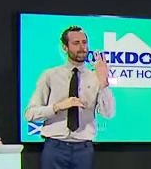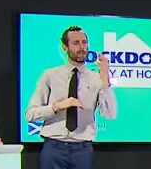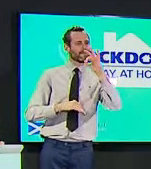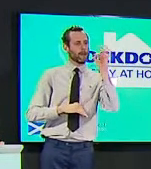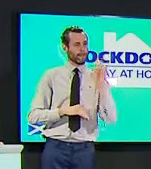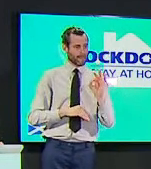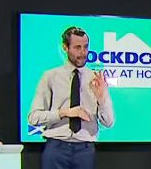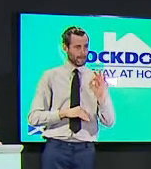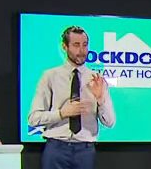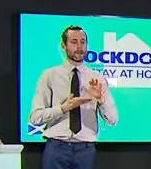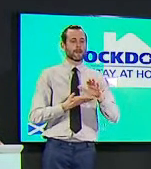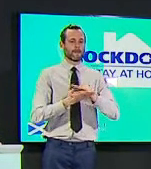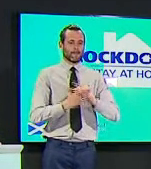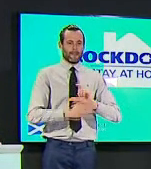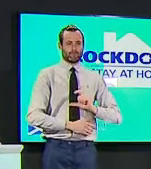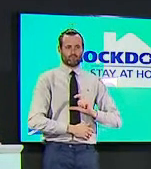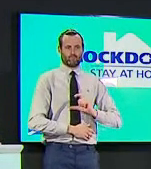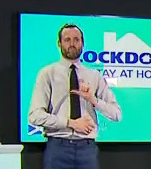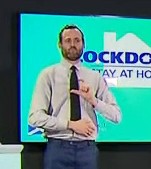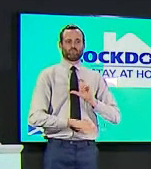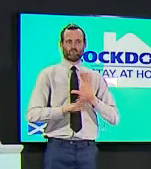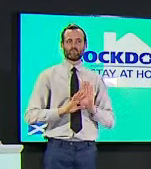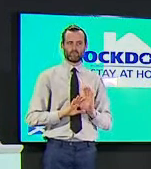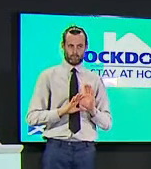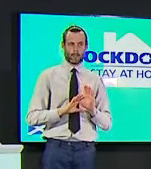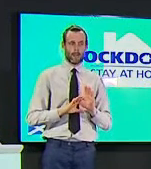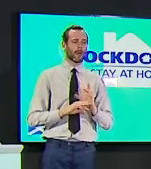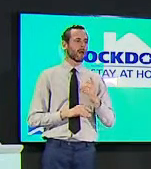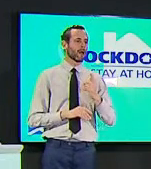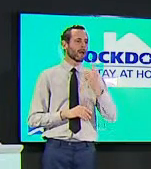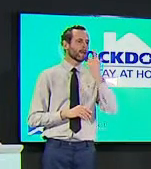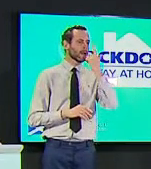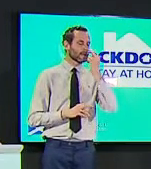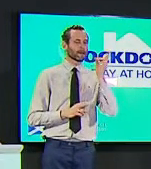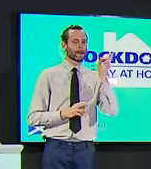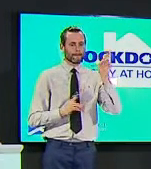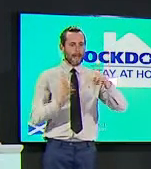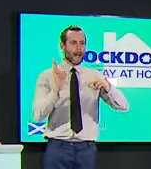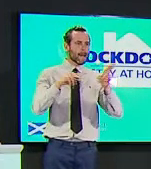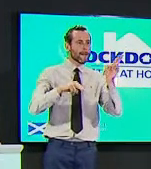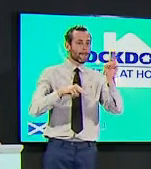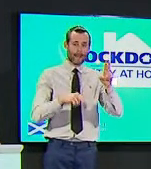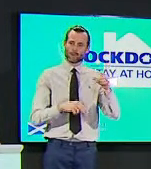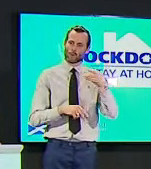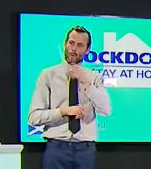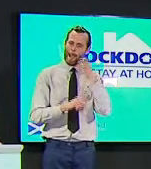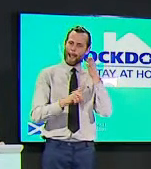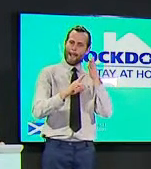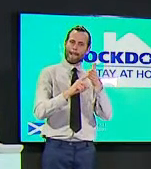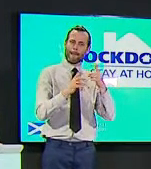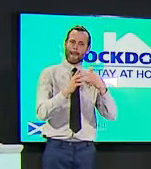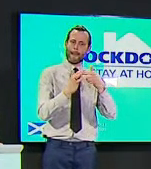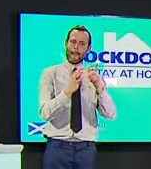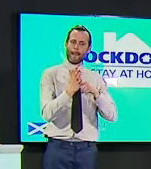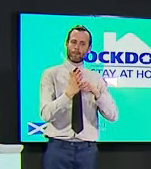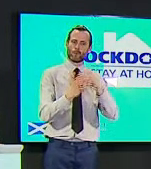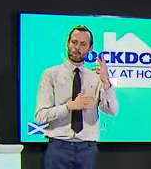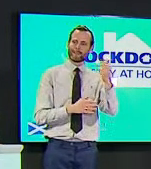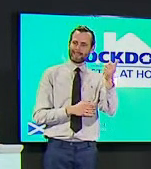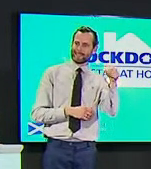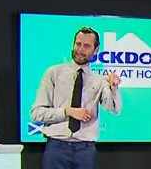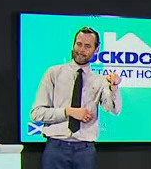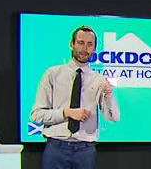certain areas in certain levels after april 26 but the test positivity rate you're using as